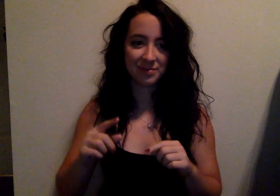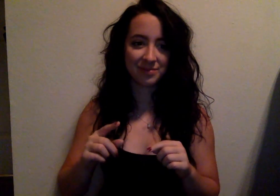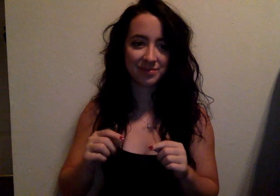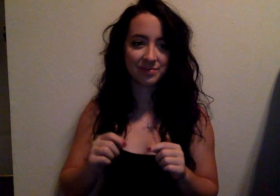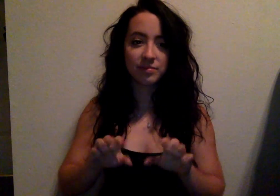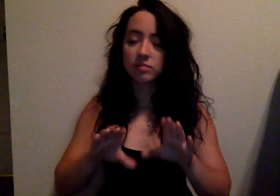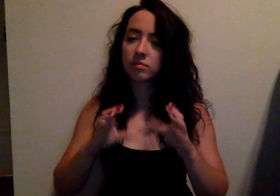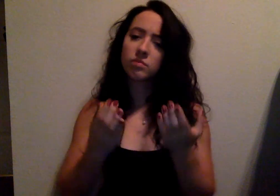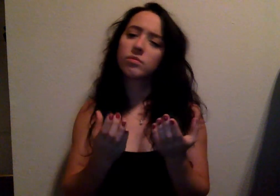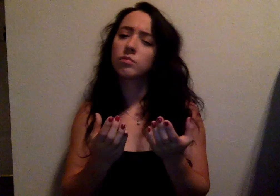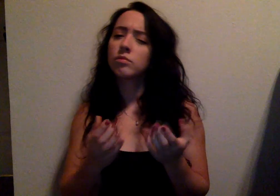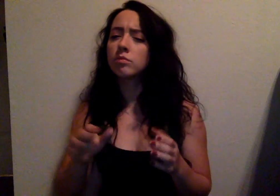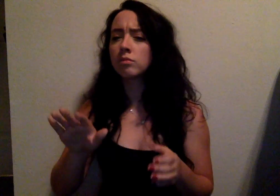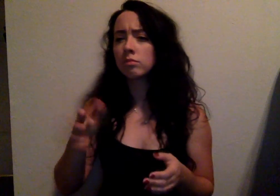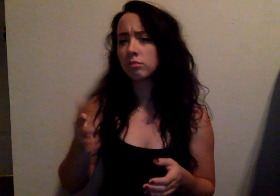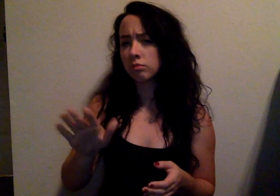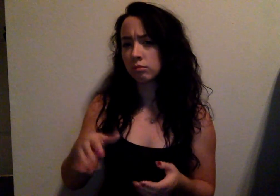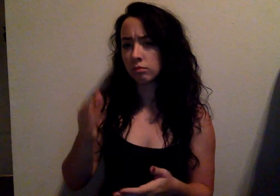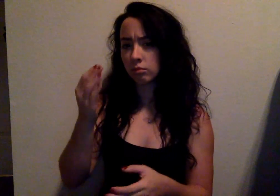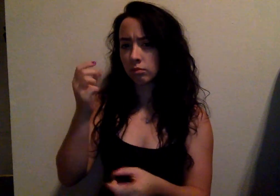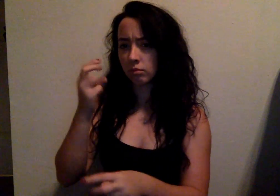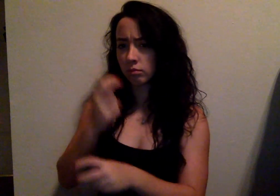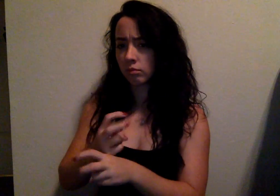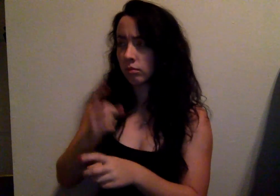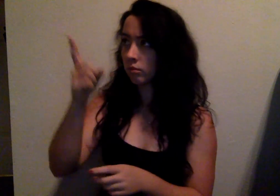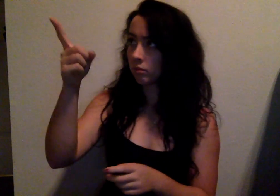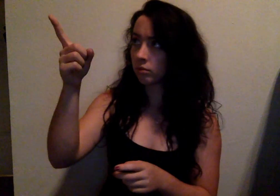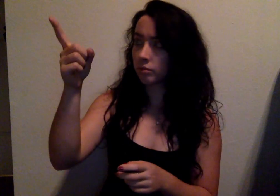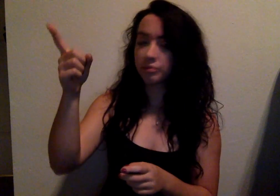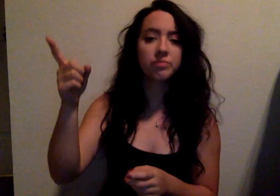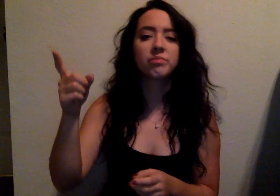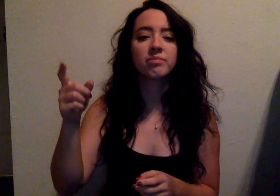Are classes hard there?